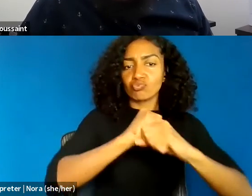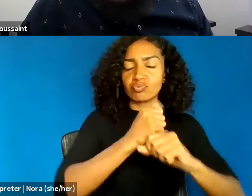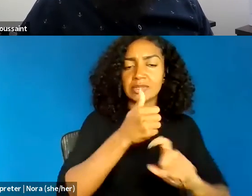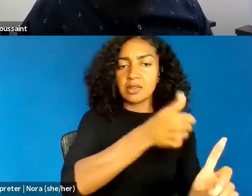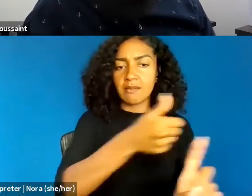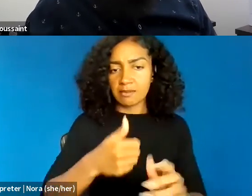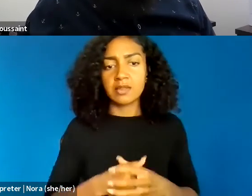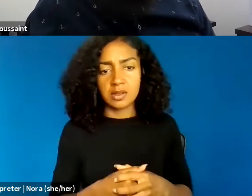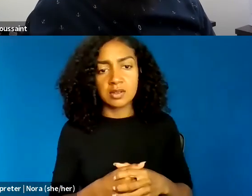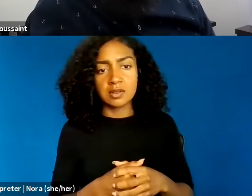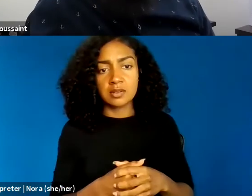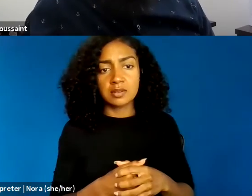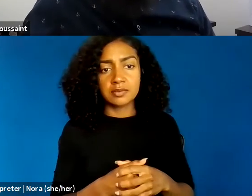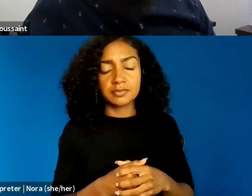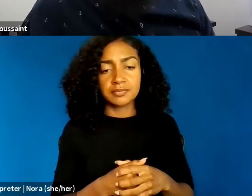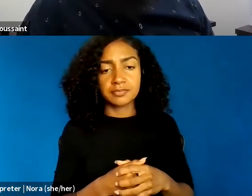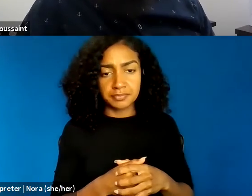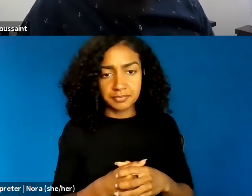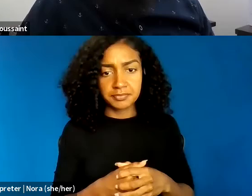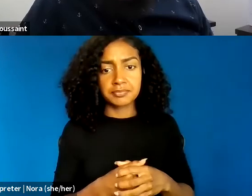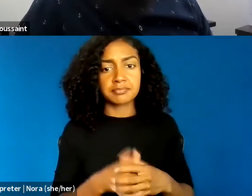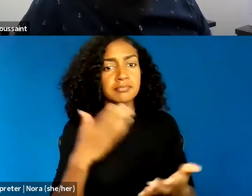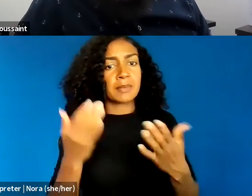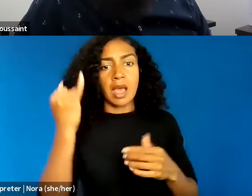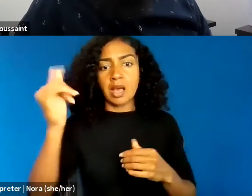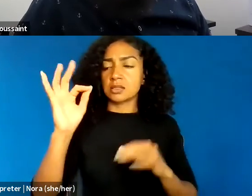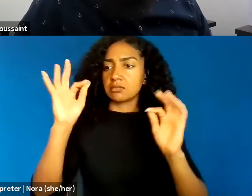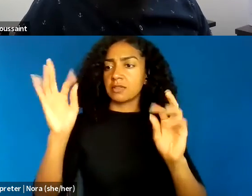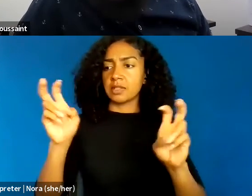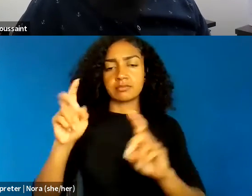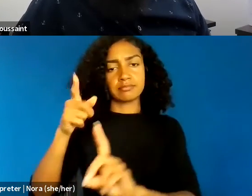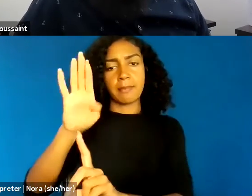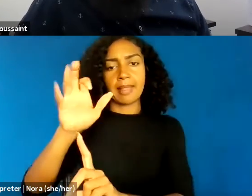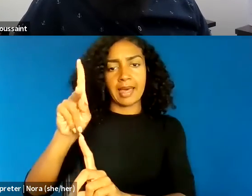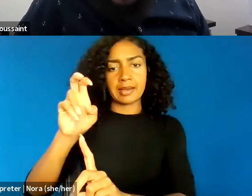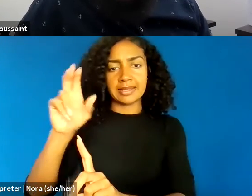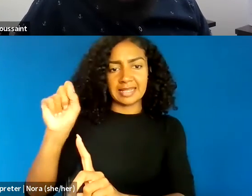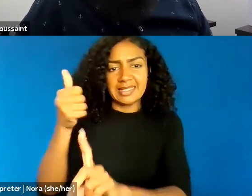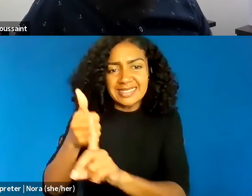in the eyes of American exceptionalism, a type of symbolic speech so harmful to White supremacy,